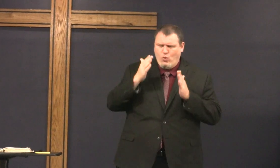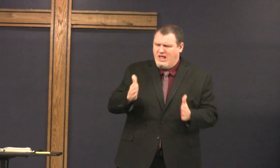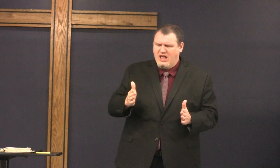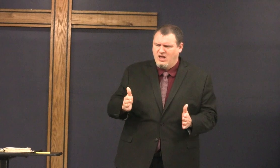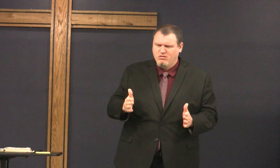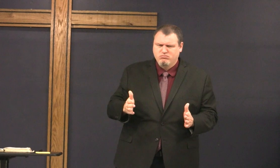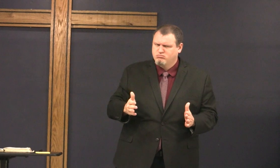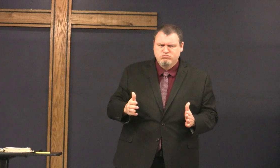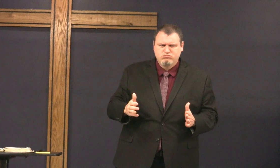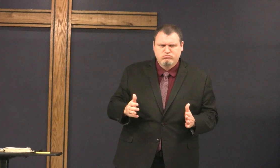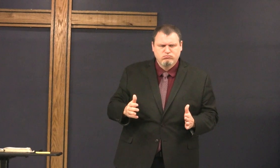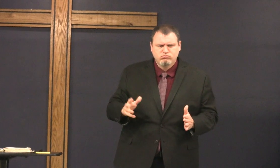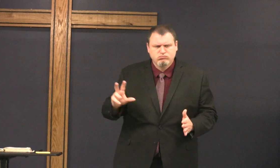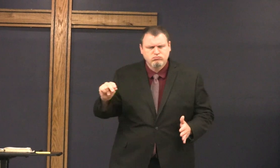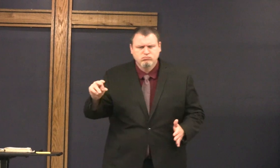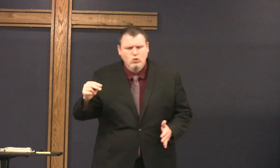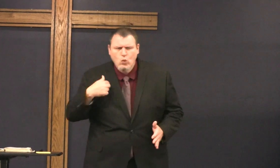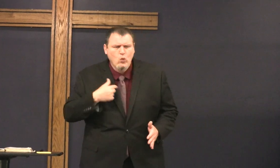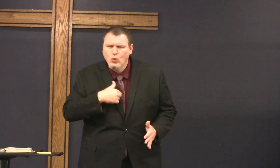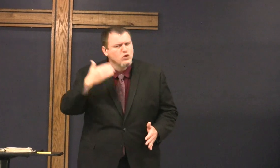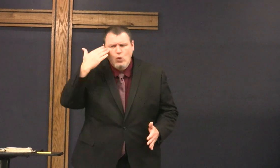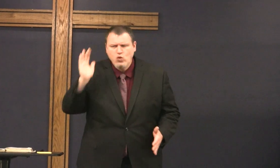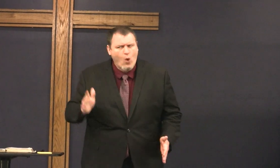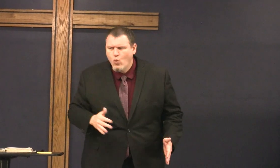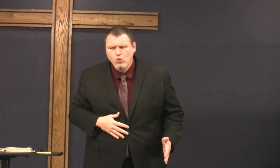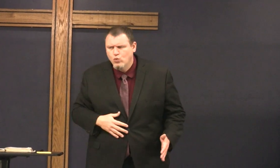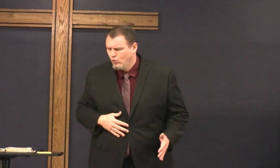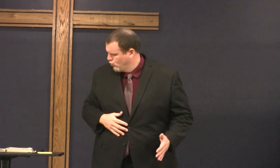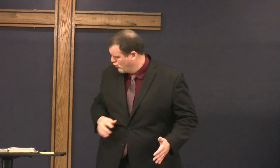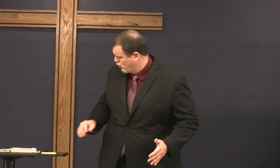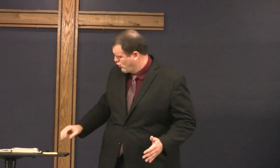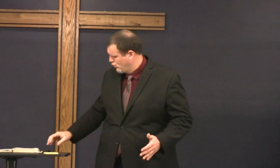we're going where you're going and we know the way we don't know